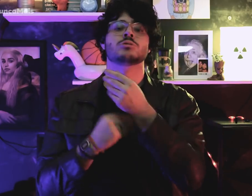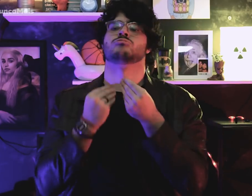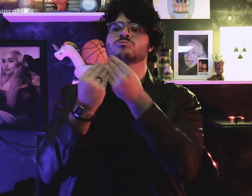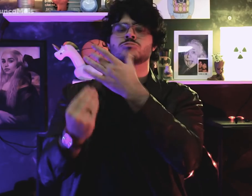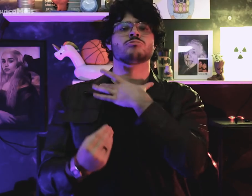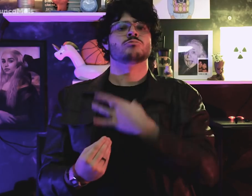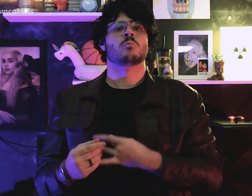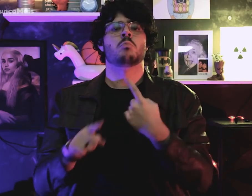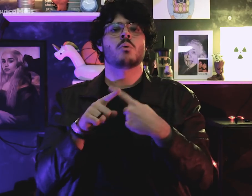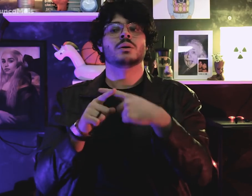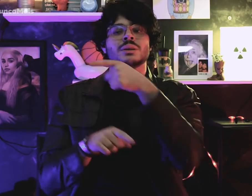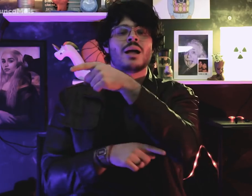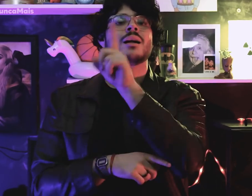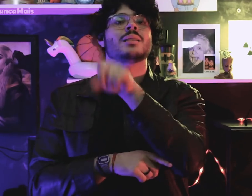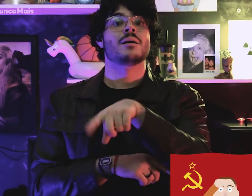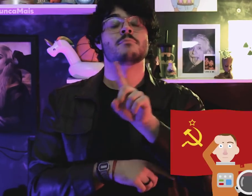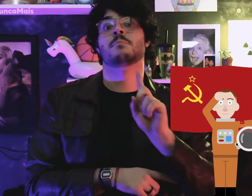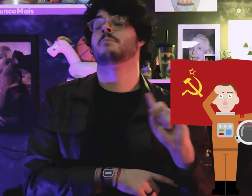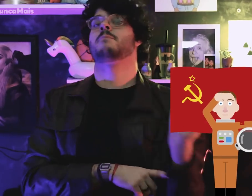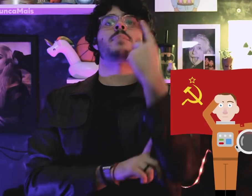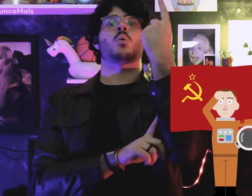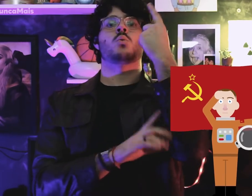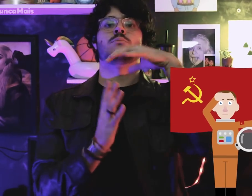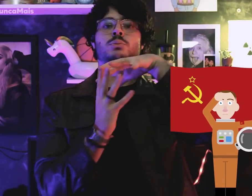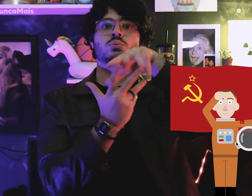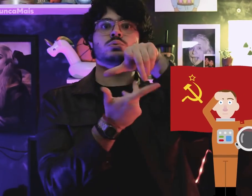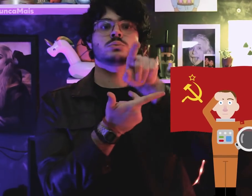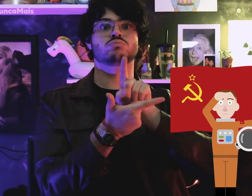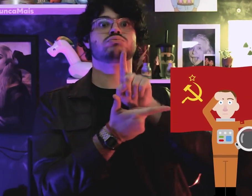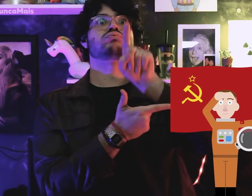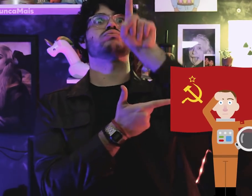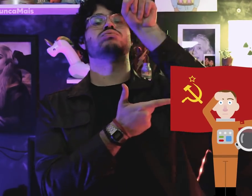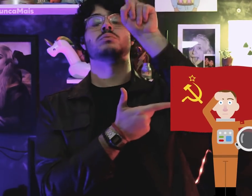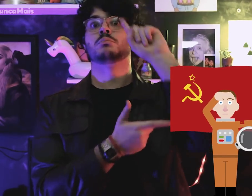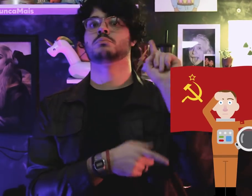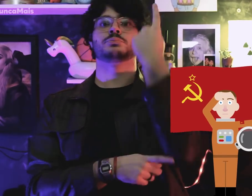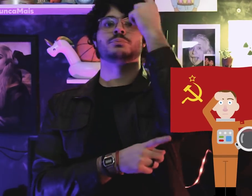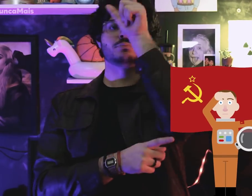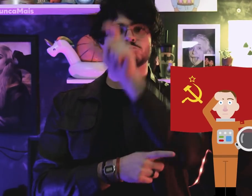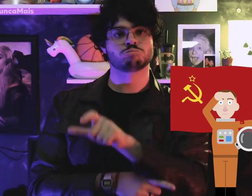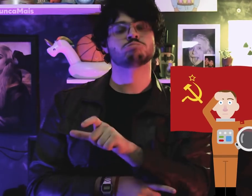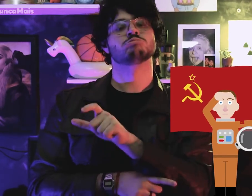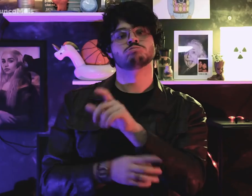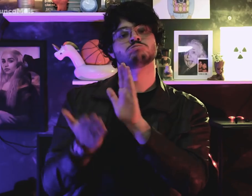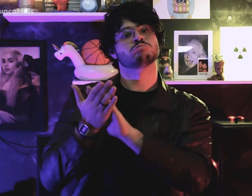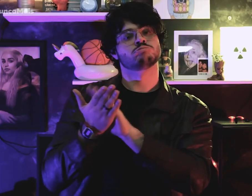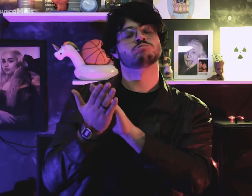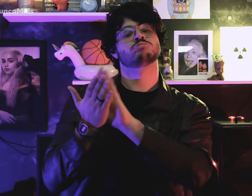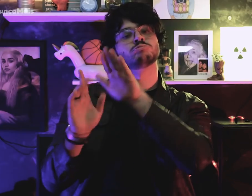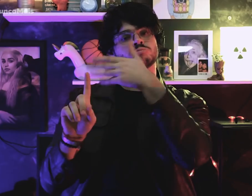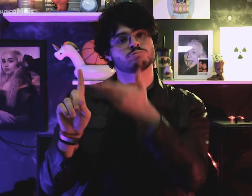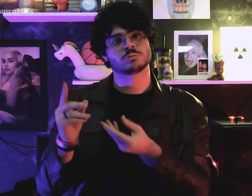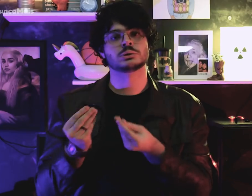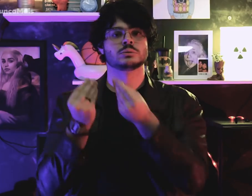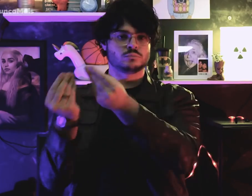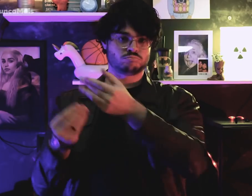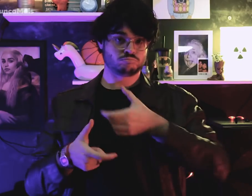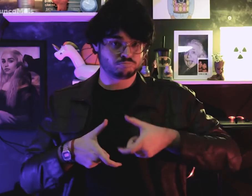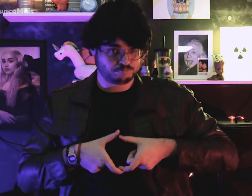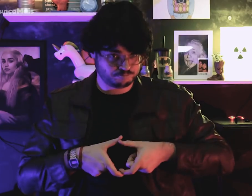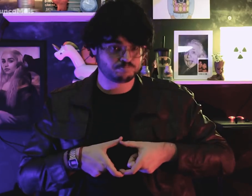for being the first person traveling to space.